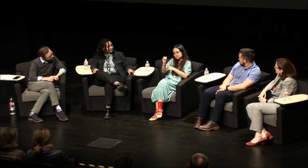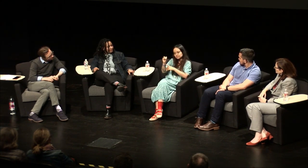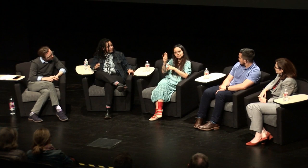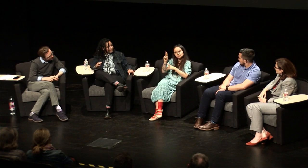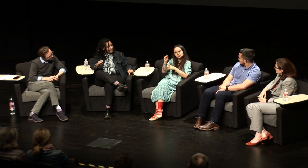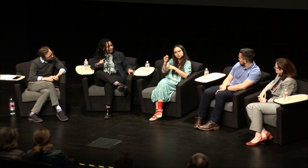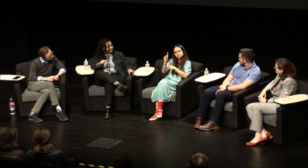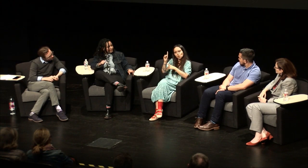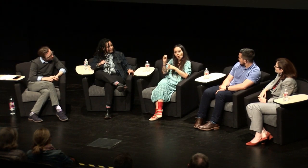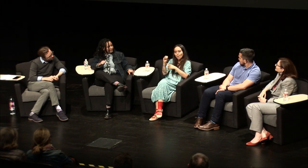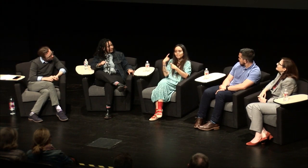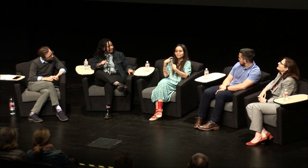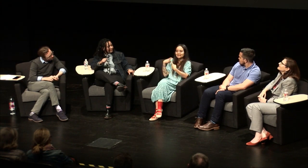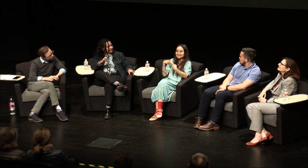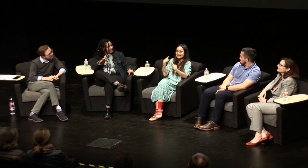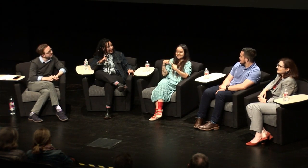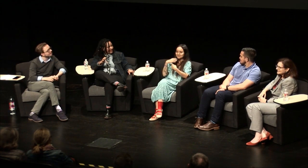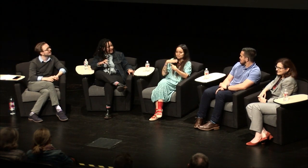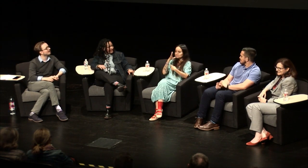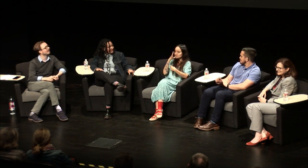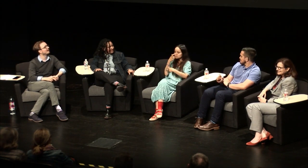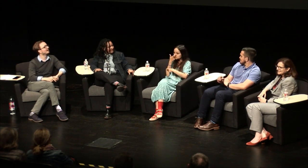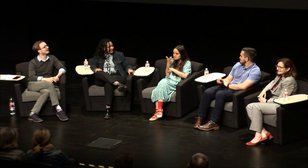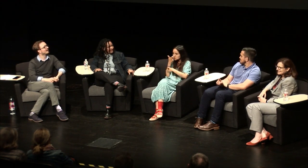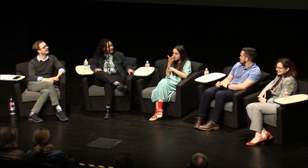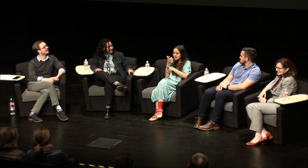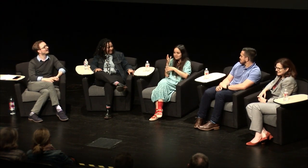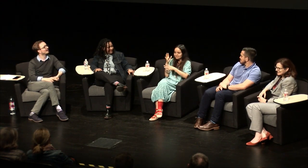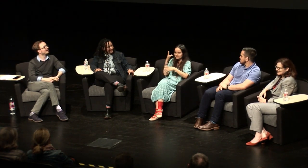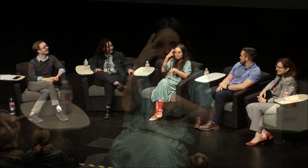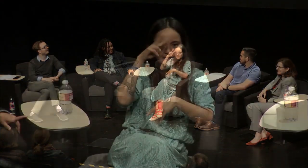stories from what is it Telemundo do you guys you know my mom would watch